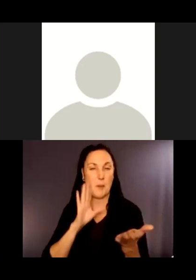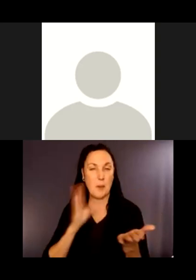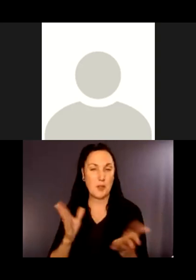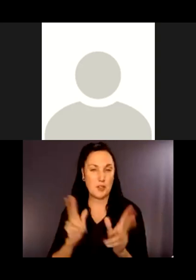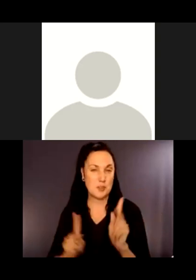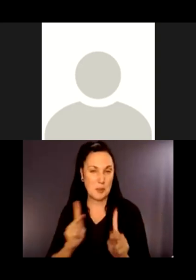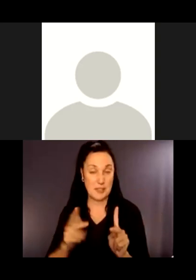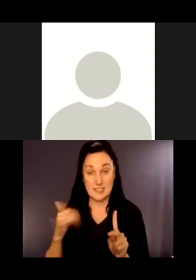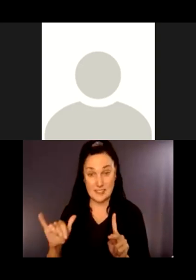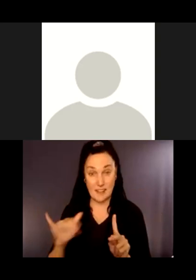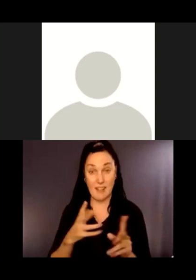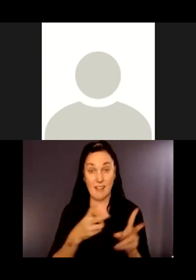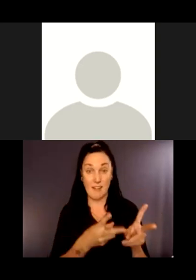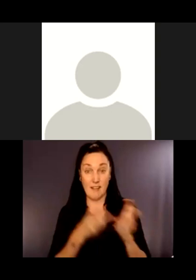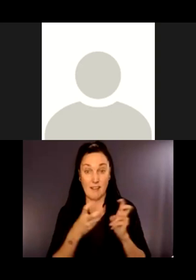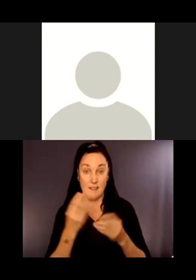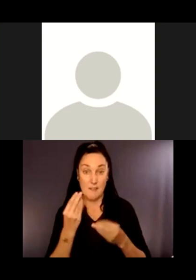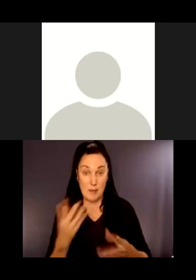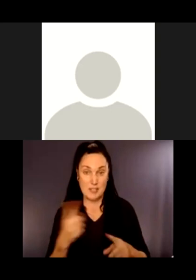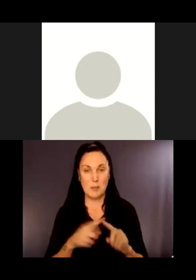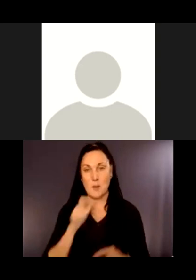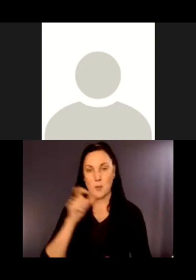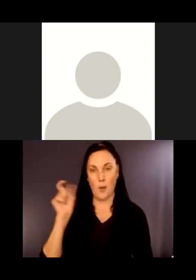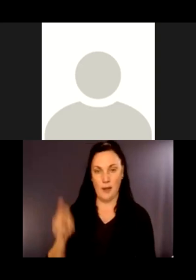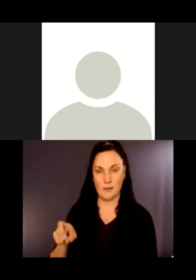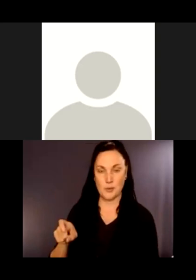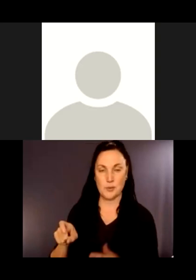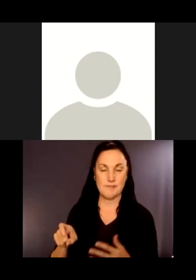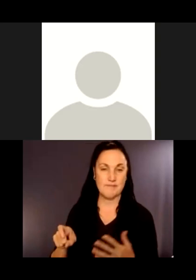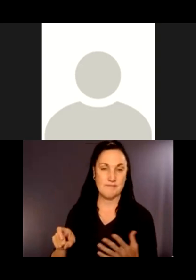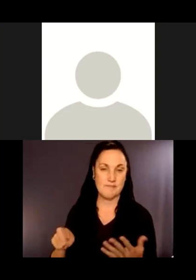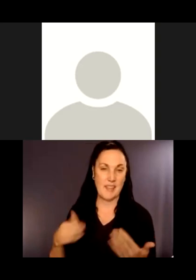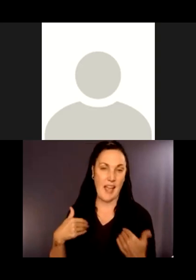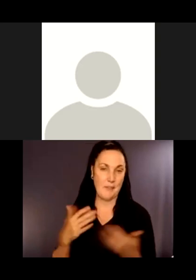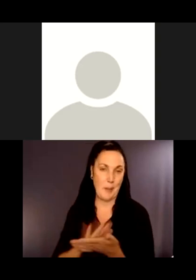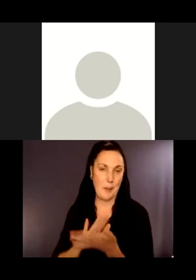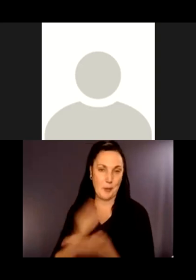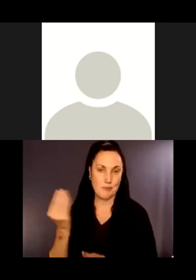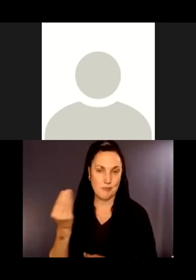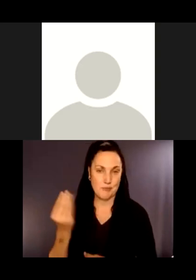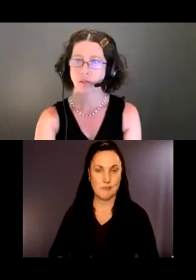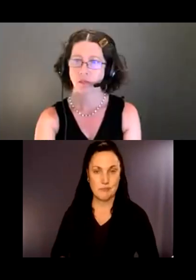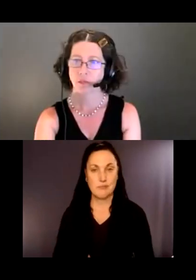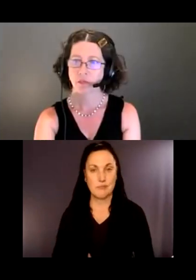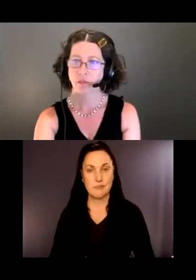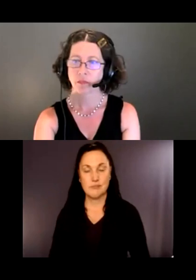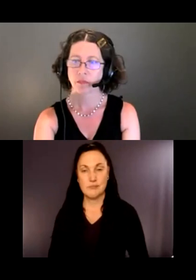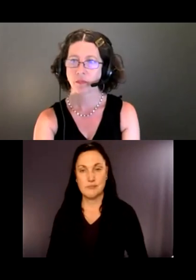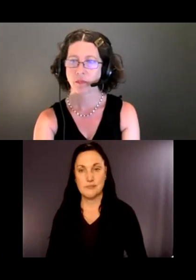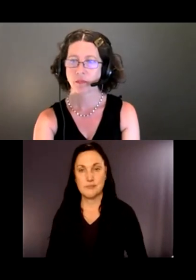get the information, but they wouldn't have to have paper to do it.